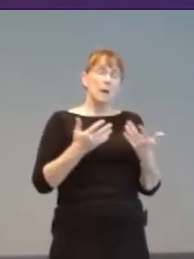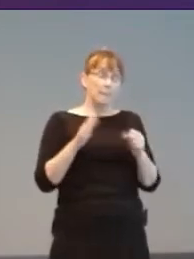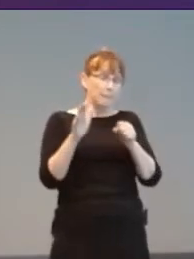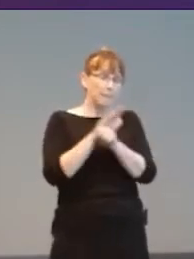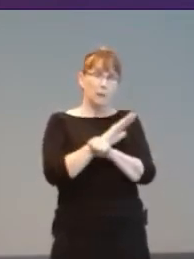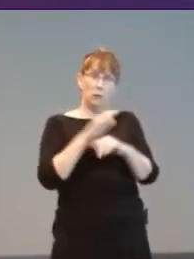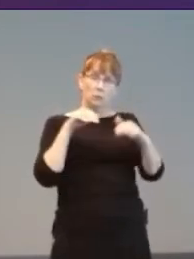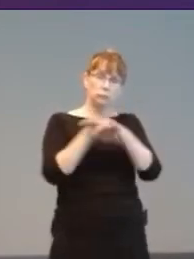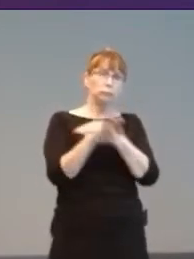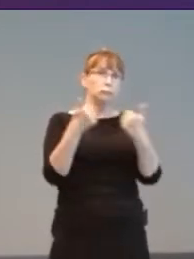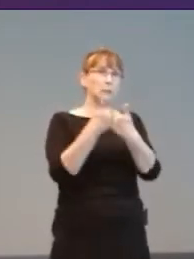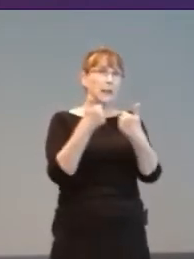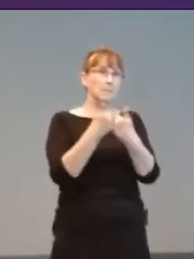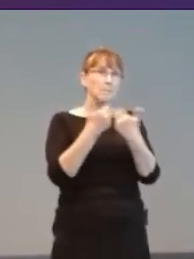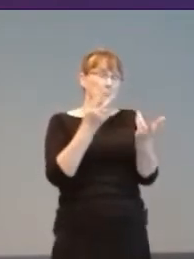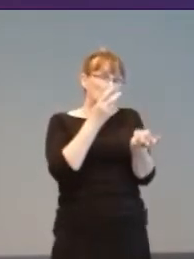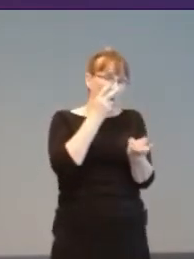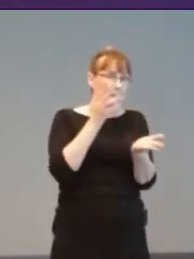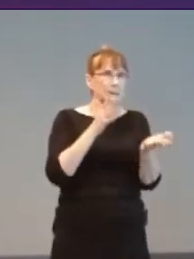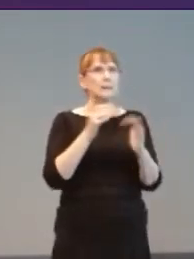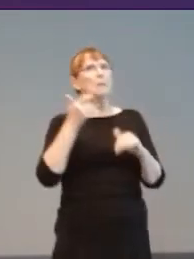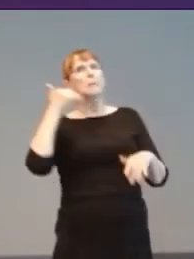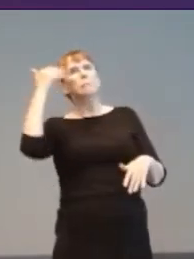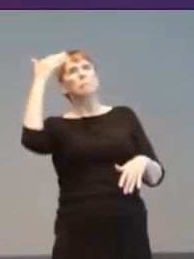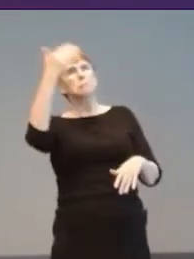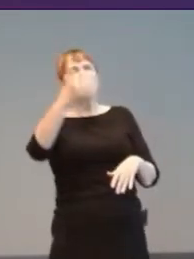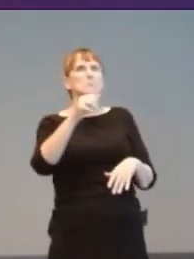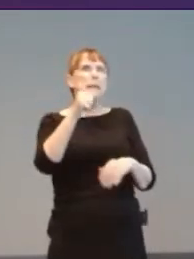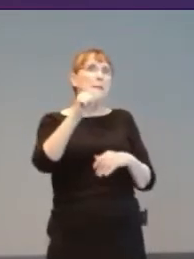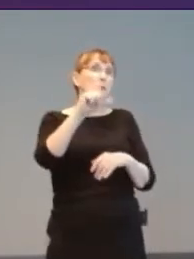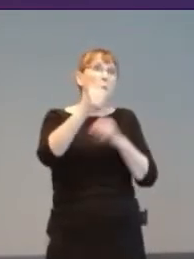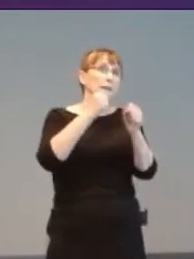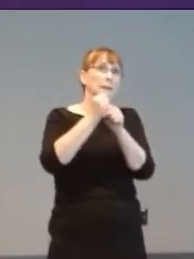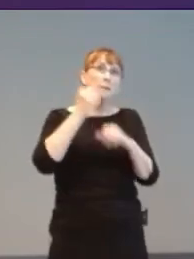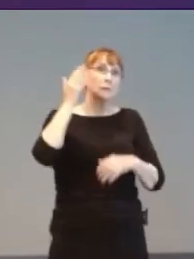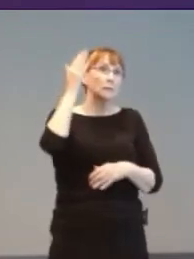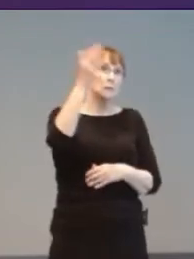Hopefully far sooner, tiny fonts to become a thing of the past.